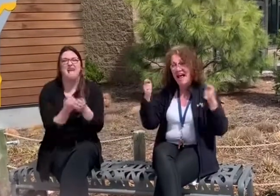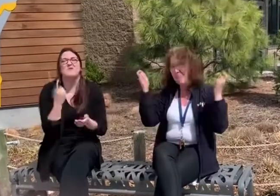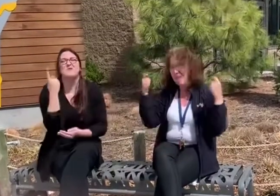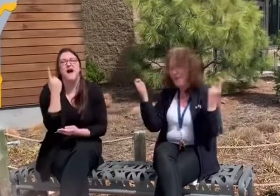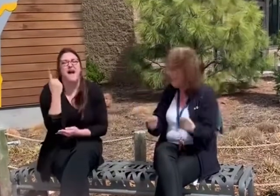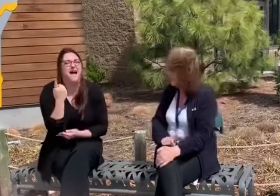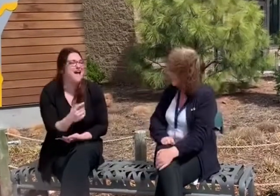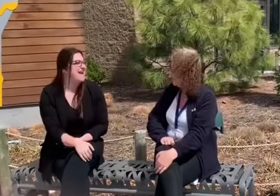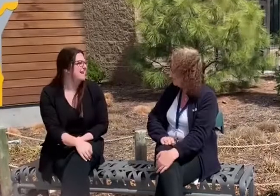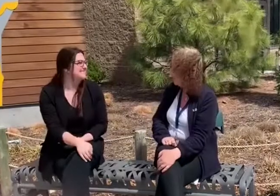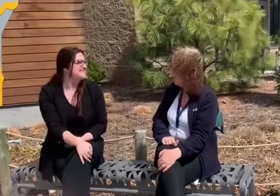Everyone is welcome!